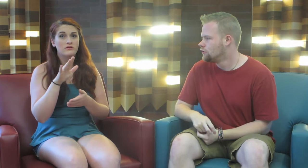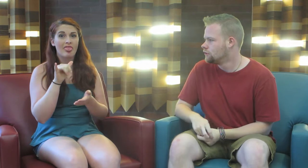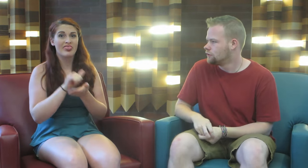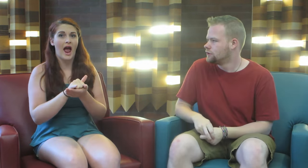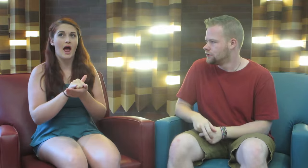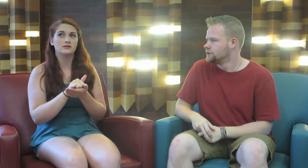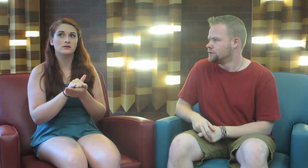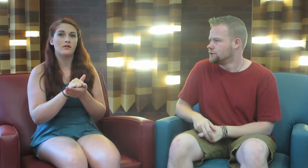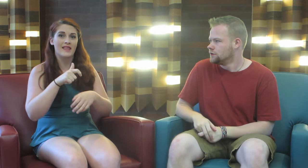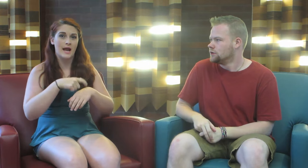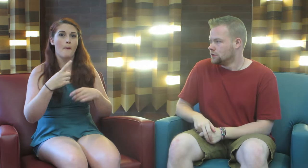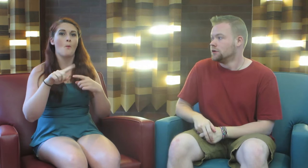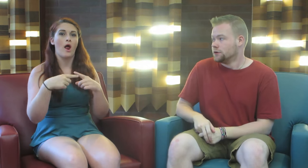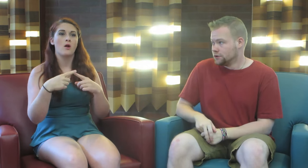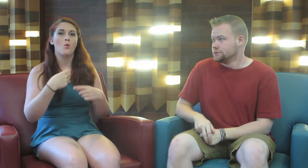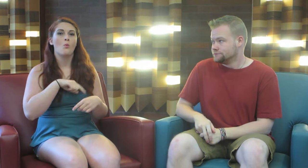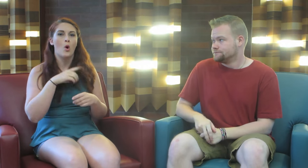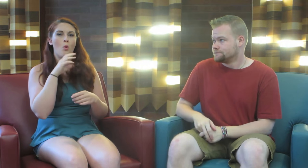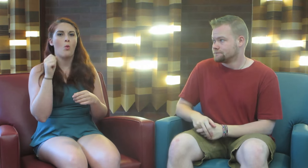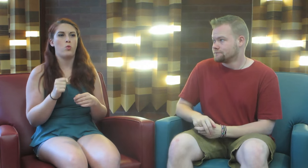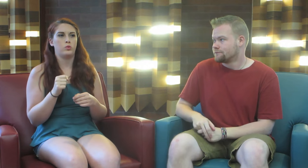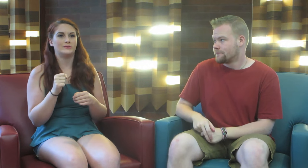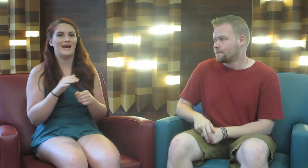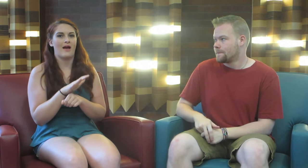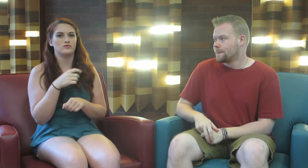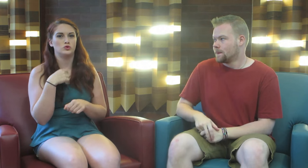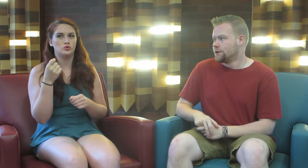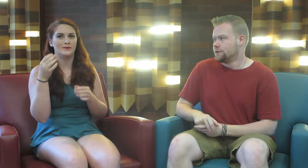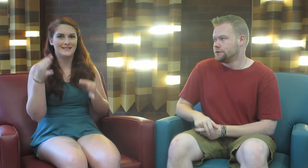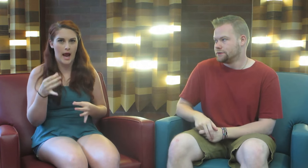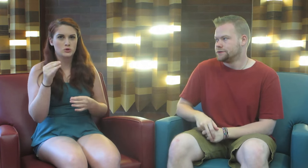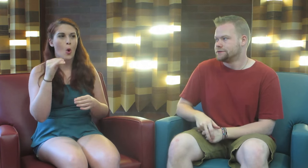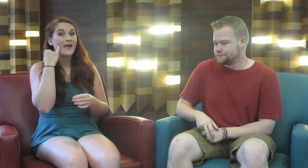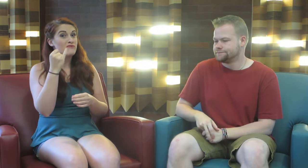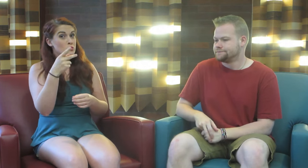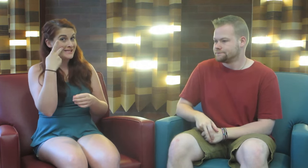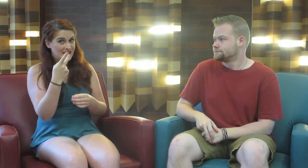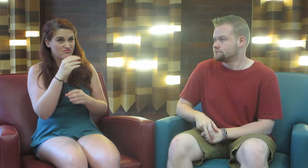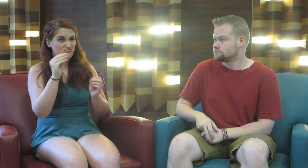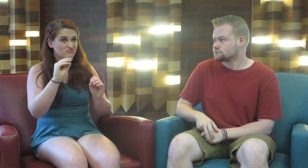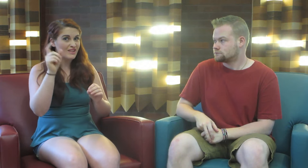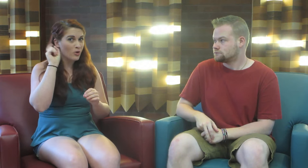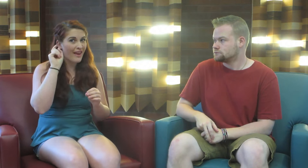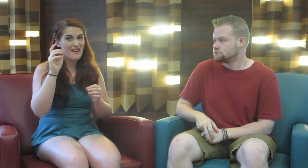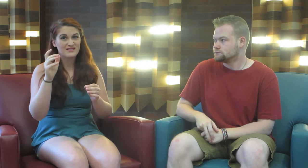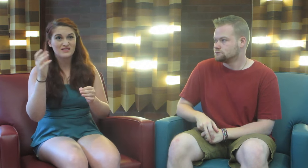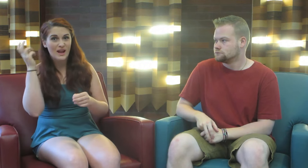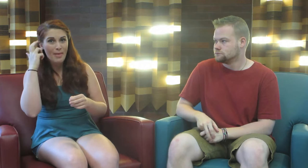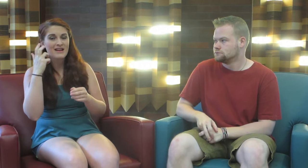That’s the time when we’re old enough to decide. So if you see no hearing aids or implants...